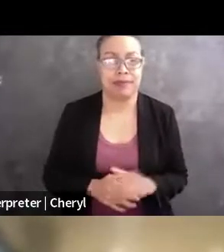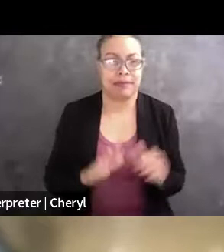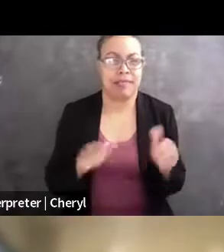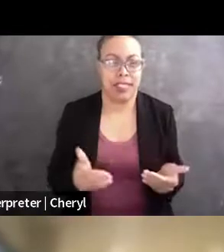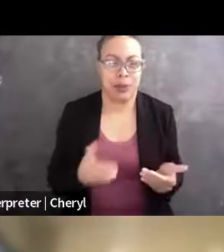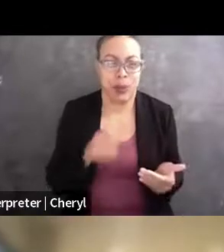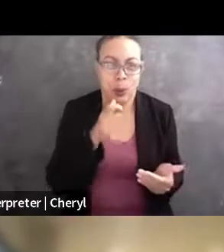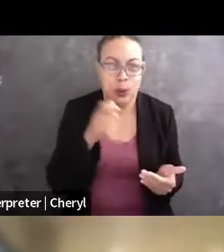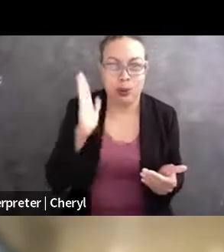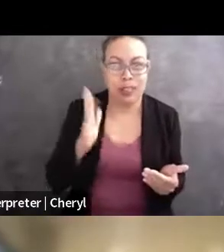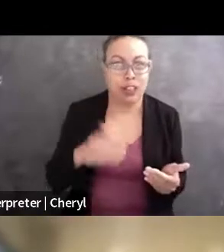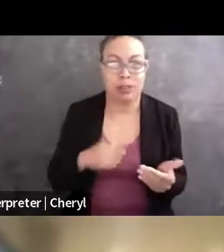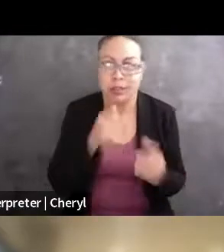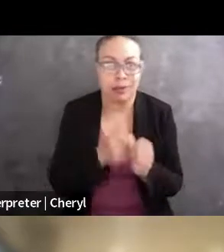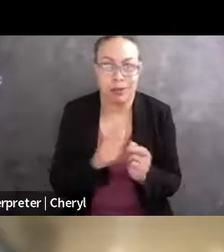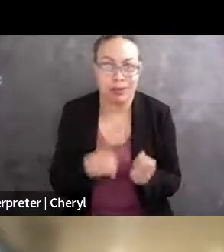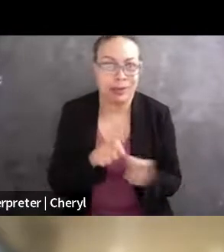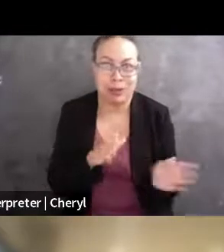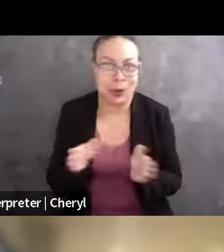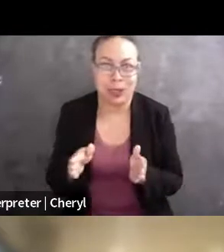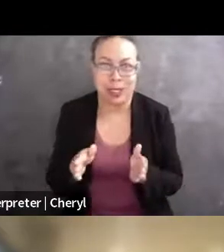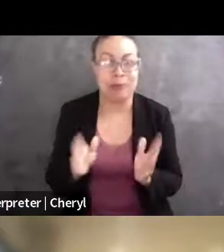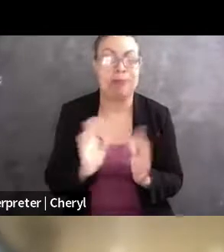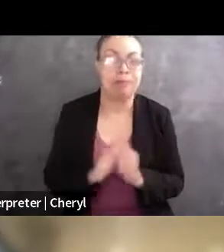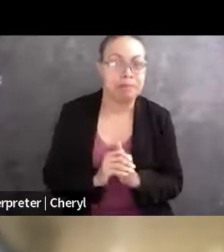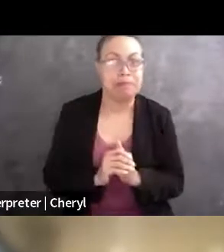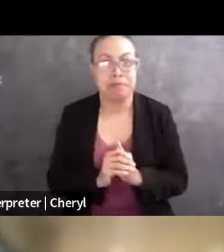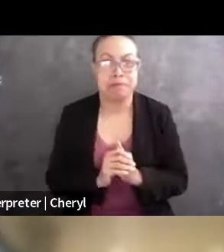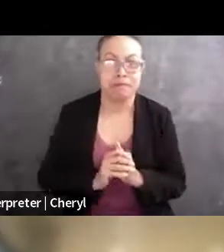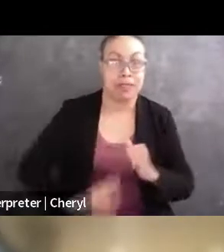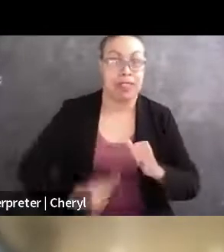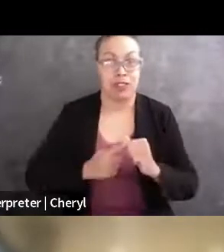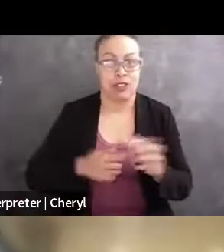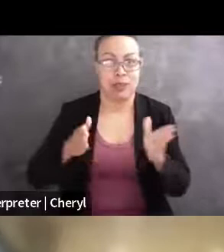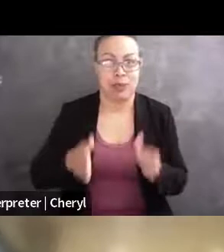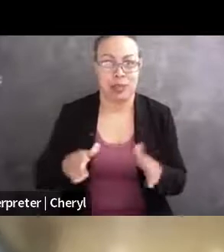in no particular order. So our first panelist is Meenu Krishnan,